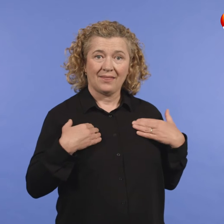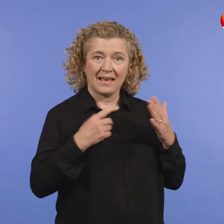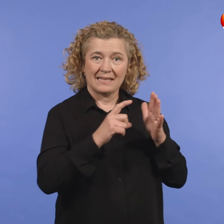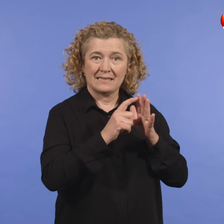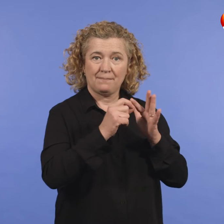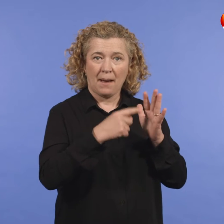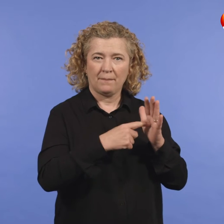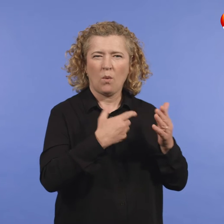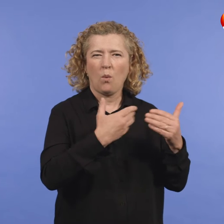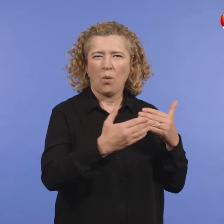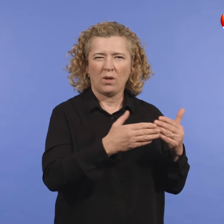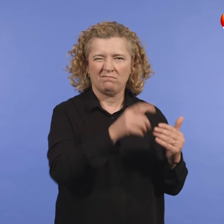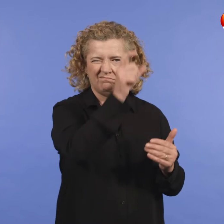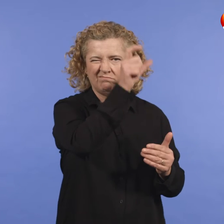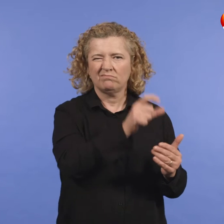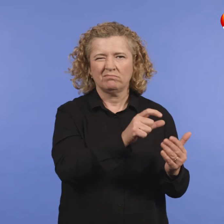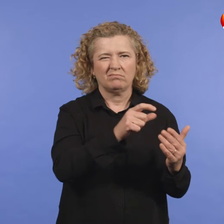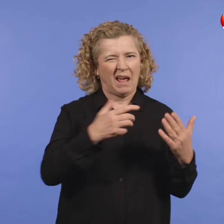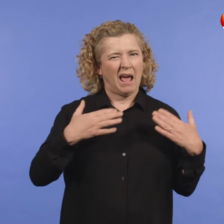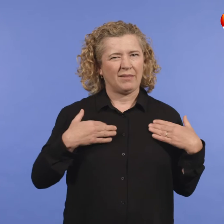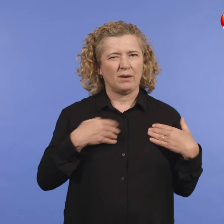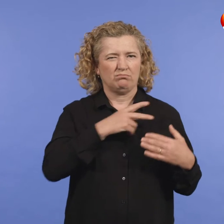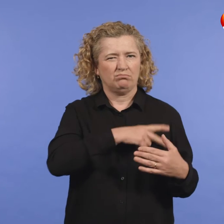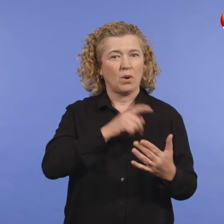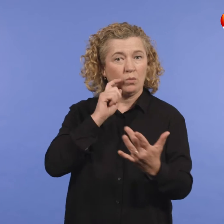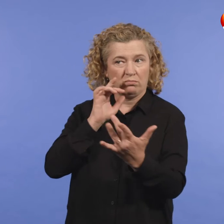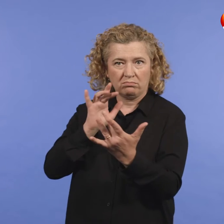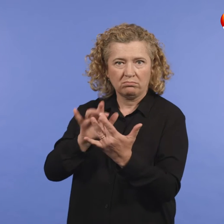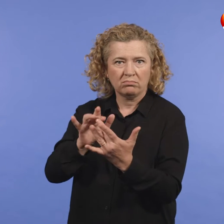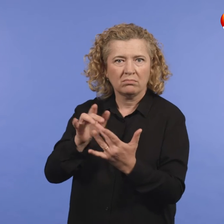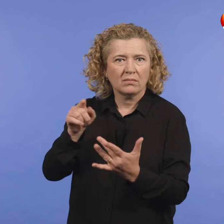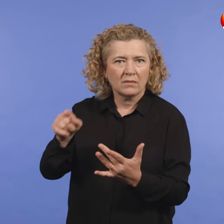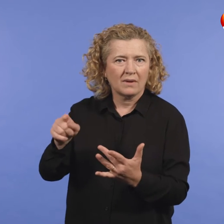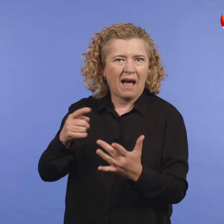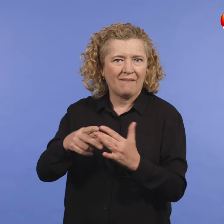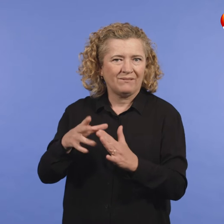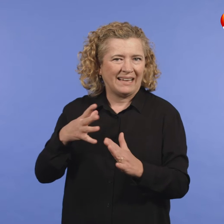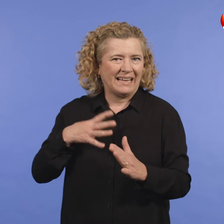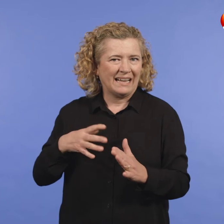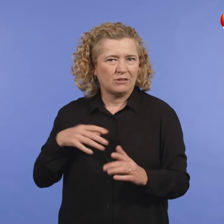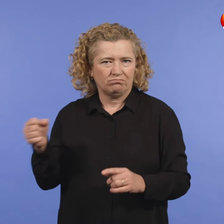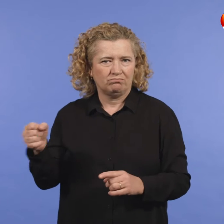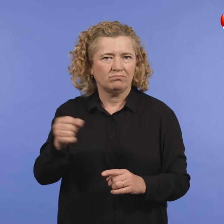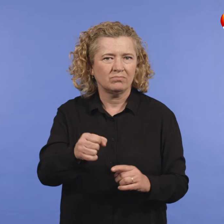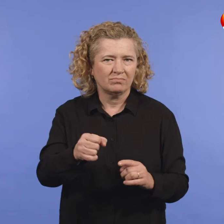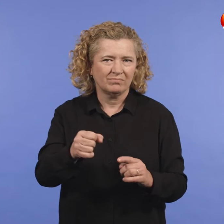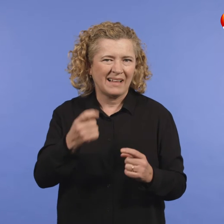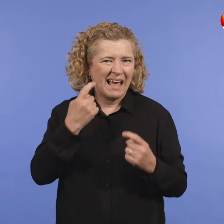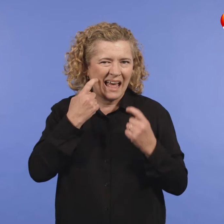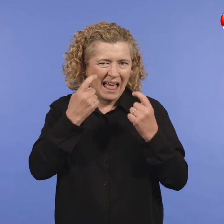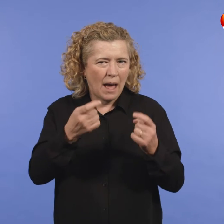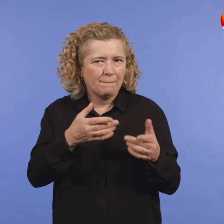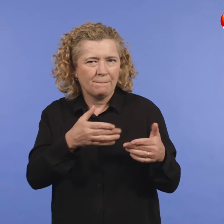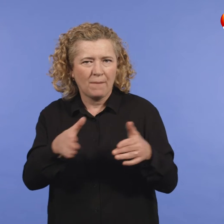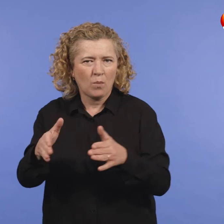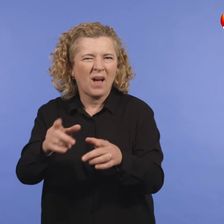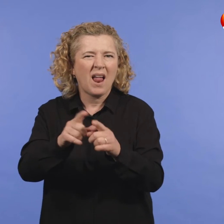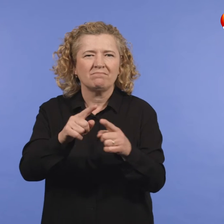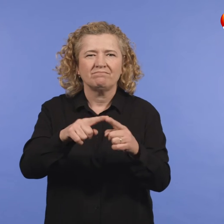After your result has been reported, you will be contacted by a health professional if you need it and enrolled into a care pathway.